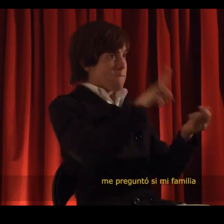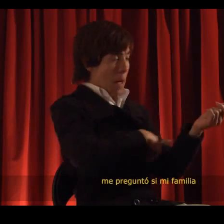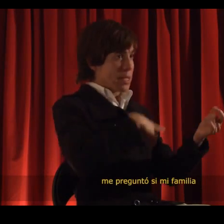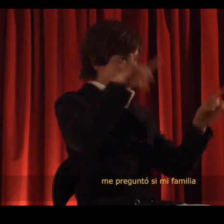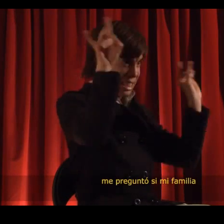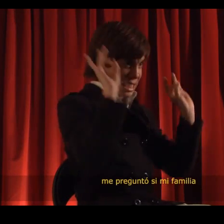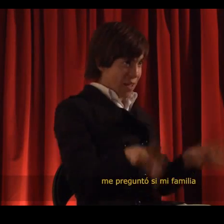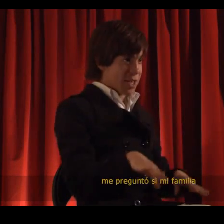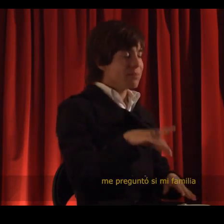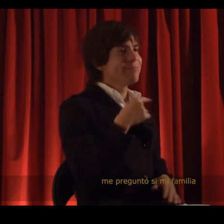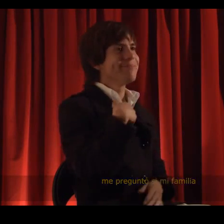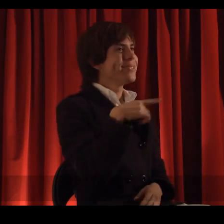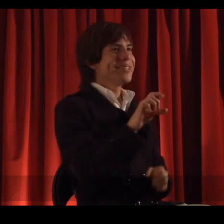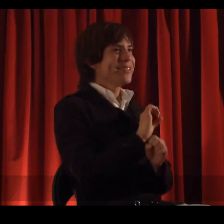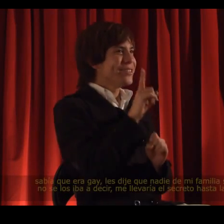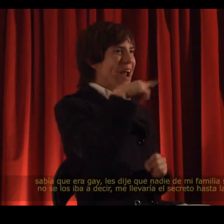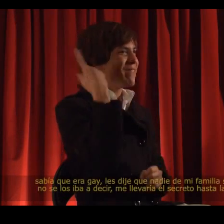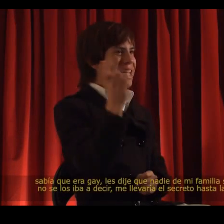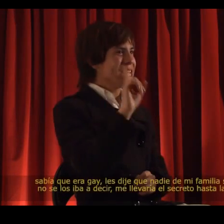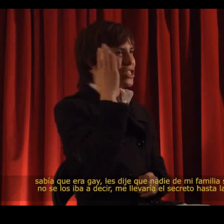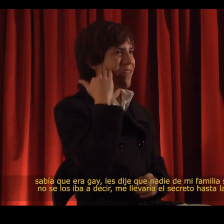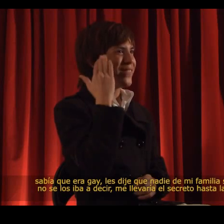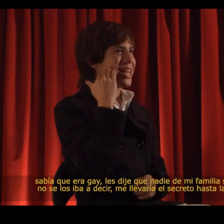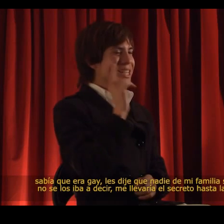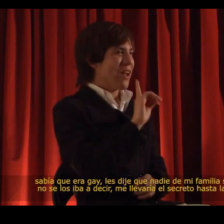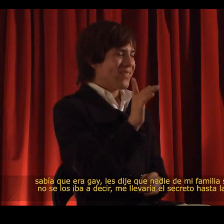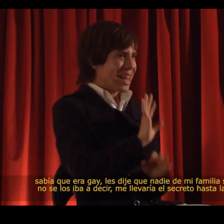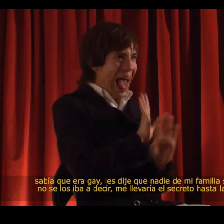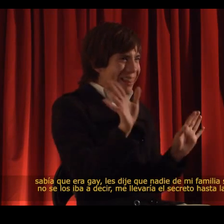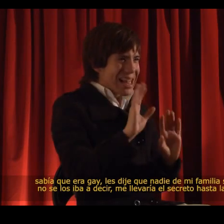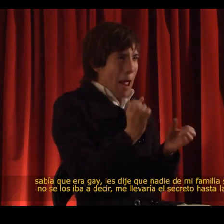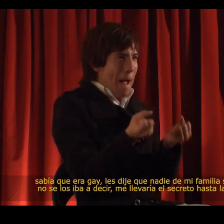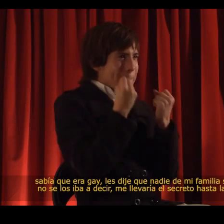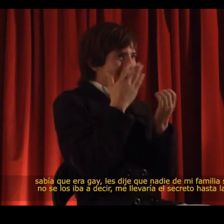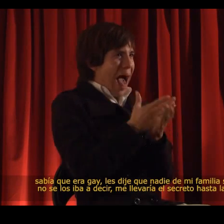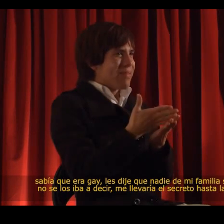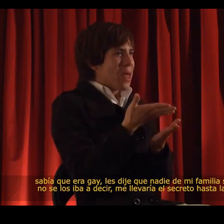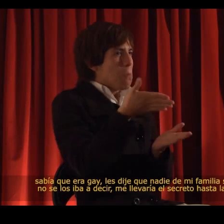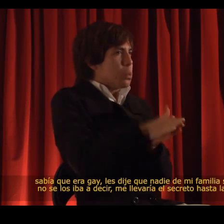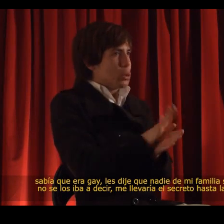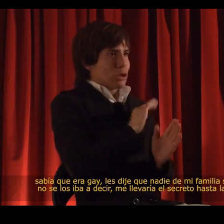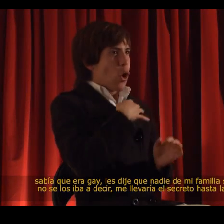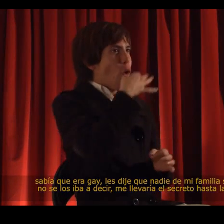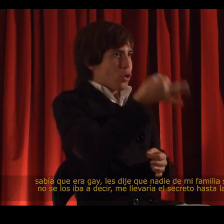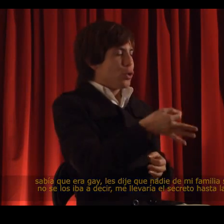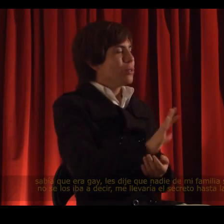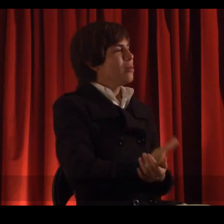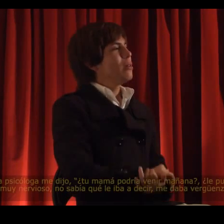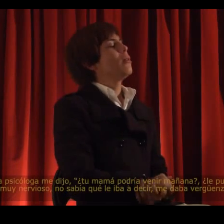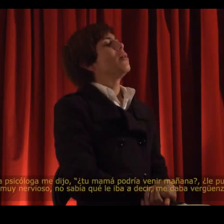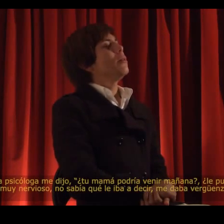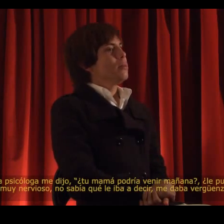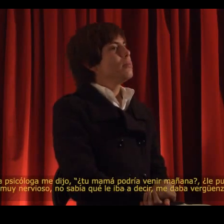The psychologist asked me if my family knew that I was gay. I told them that no one in my family knew and that I wasn’t going to tell them. I said I would take this secret with me to the grave rather than tell them.